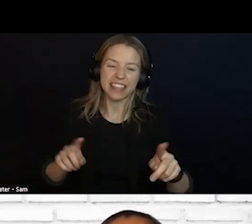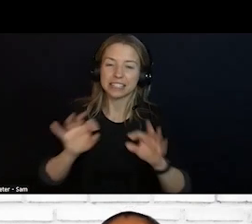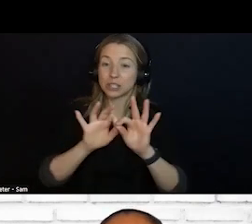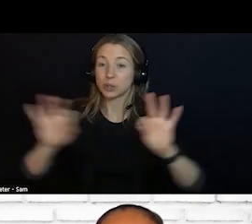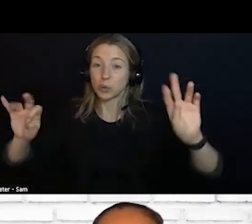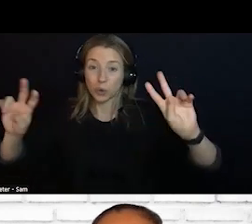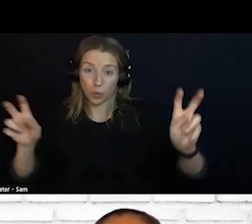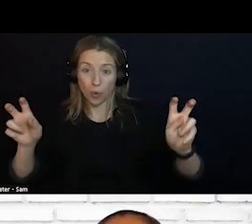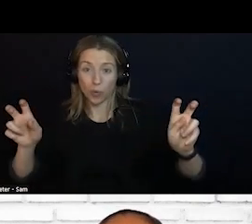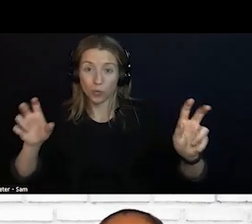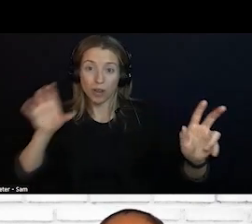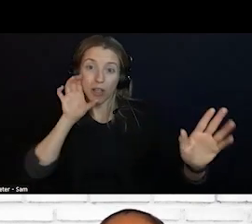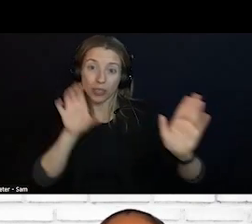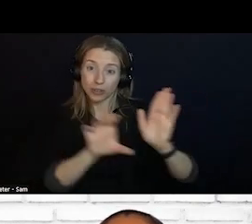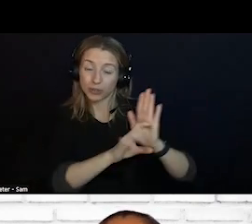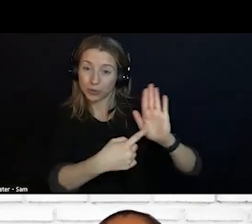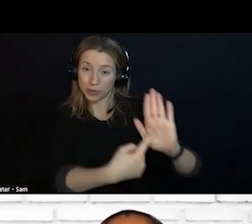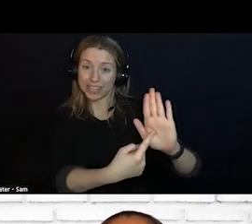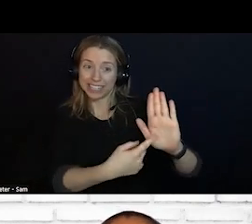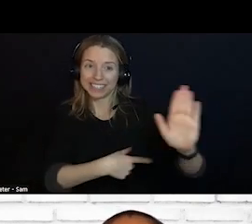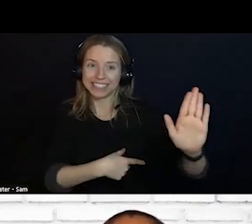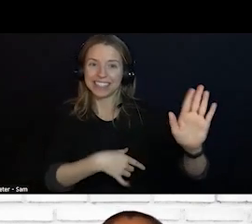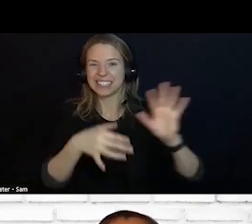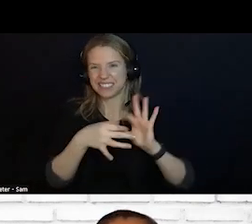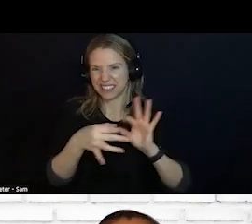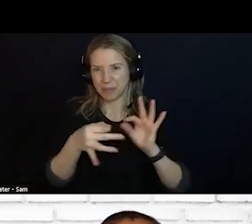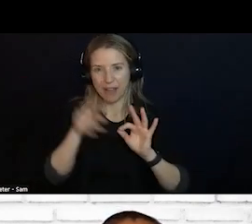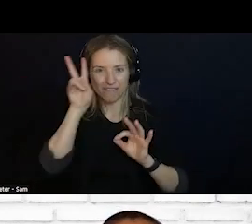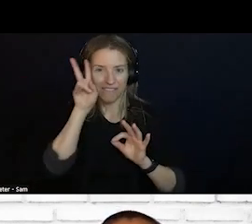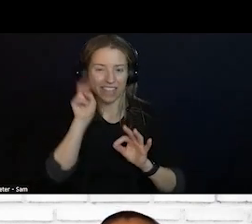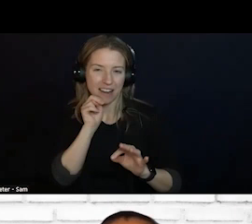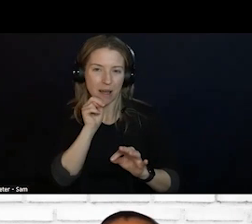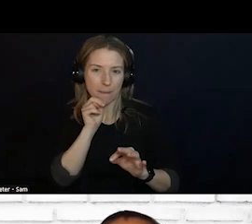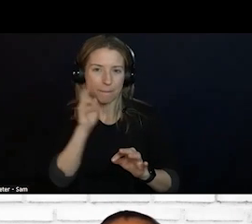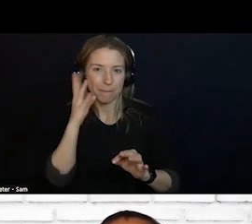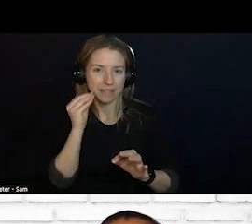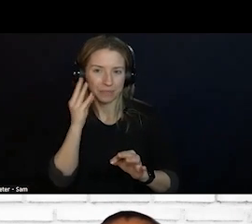BUT RUCHI, ANY FINAL WORDS? >>: WELL, IT WAS WONDERFUL